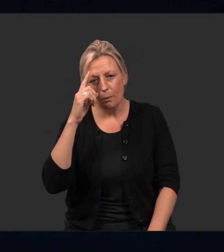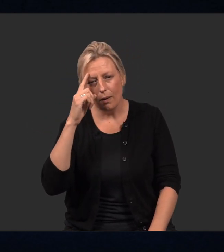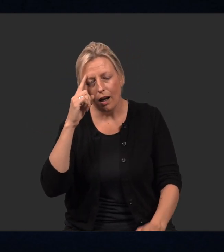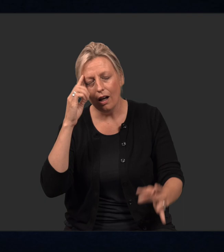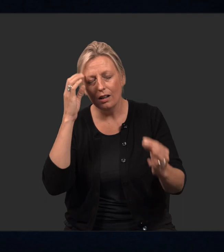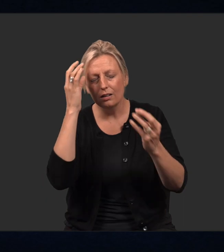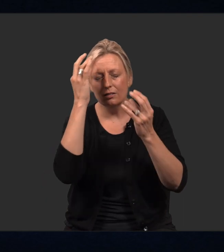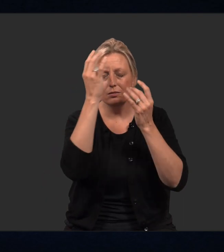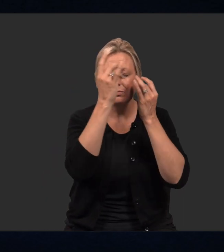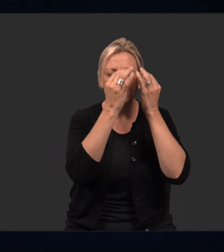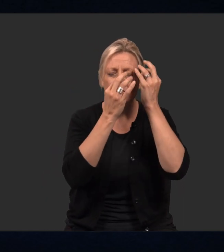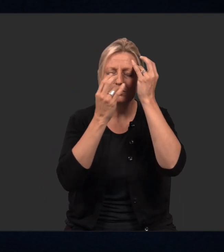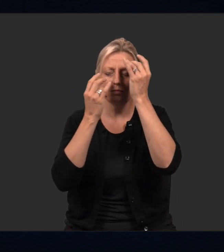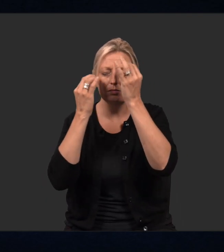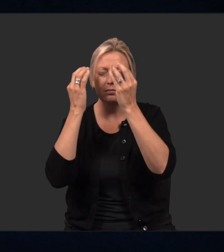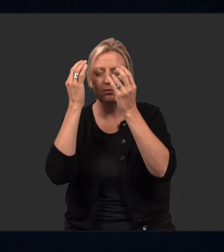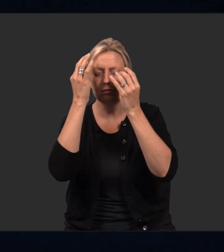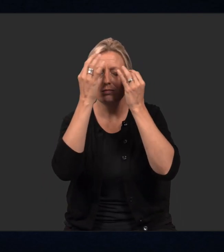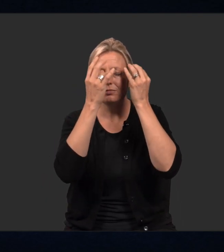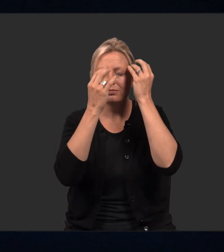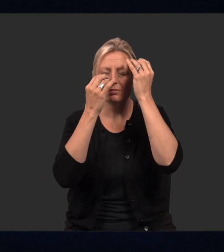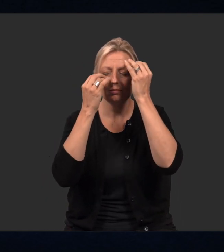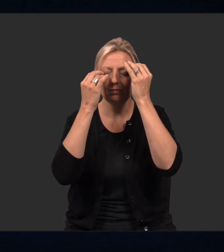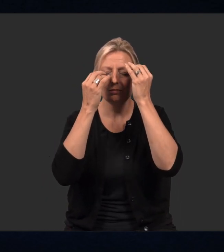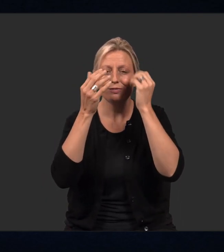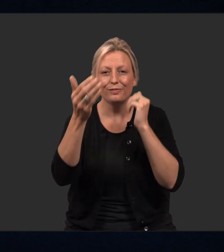And all of those thoughts in your mind--